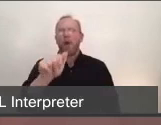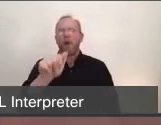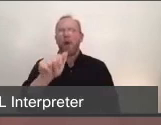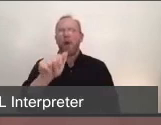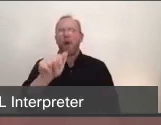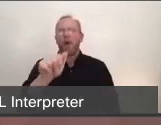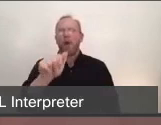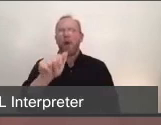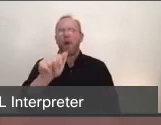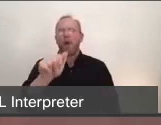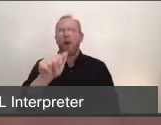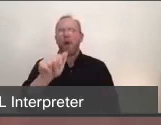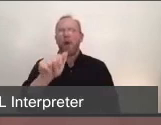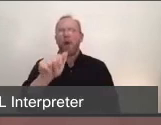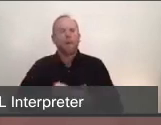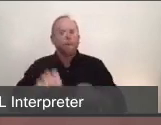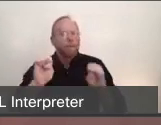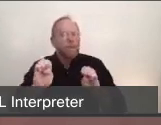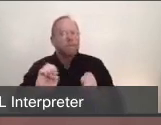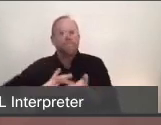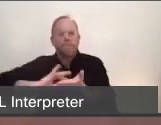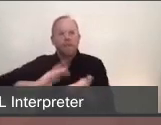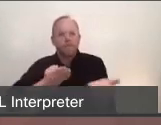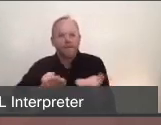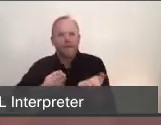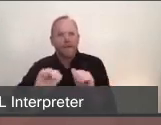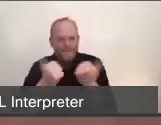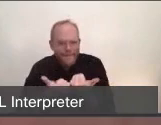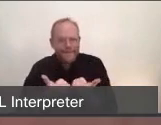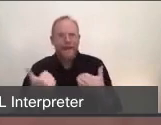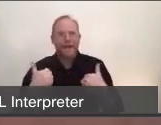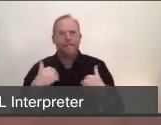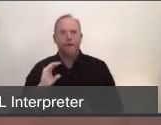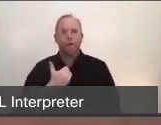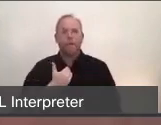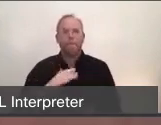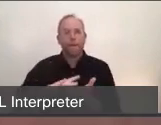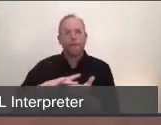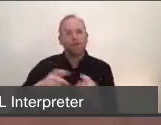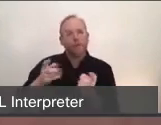Emergency Medical Services Agency, we have our Medical Director, Dr. Dustin Ballard.